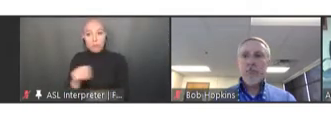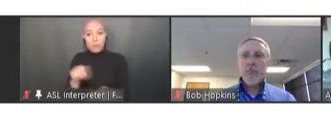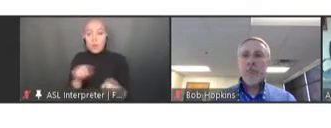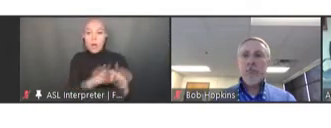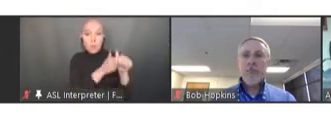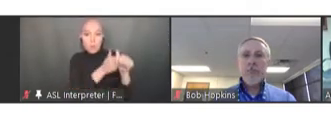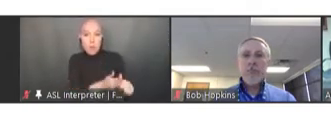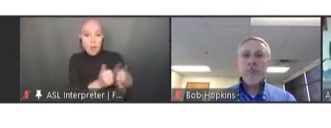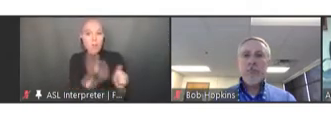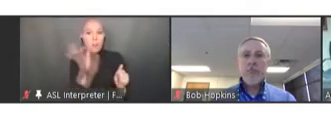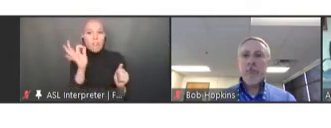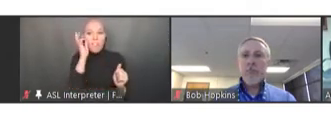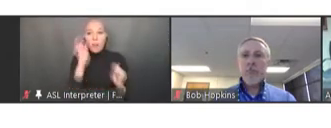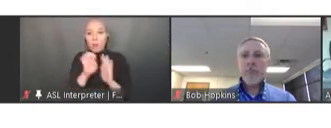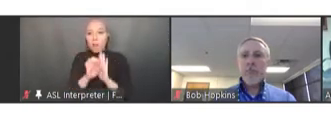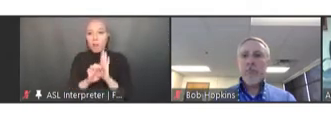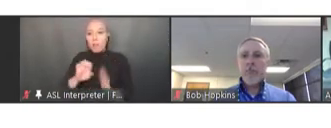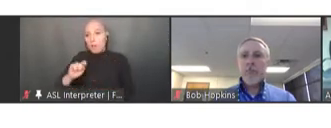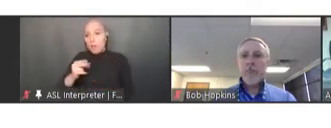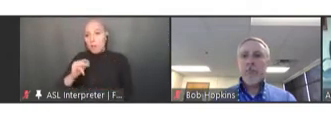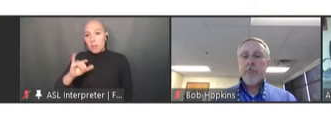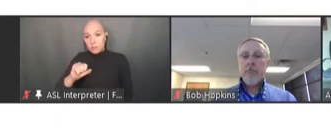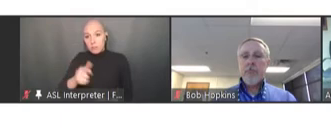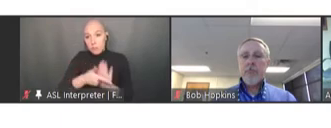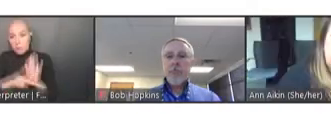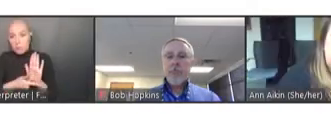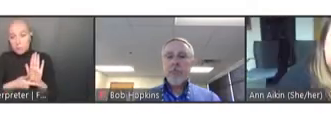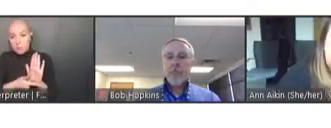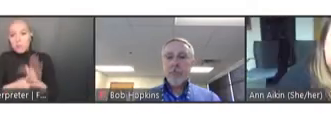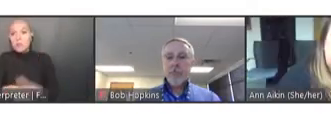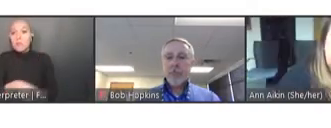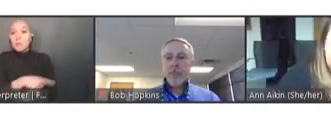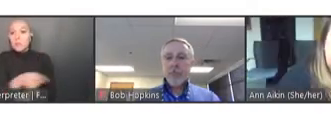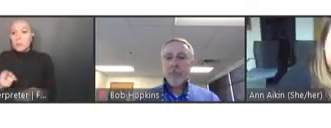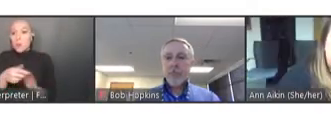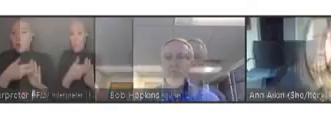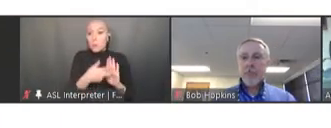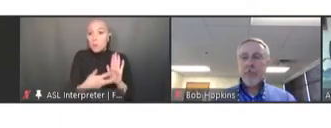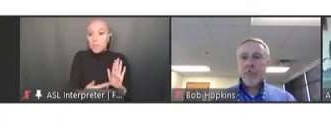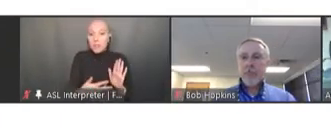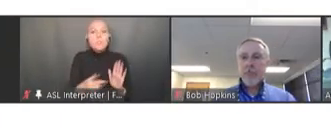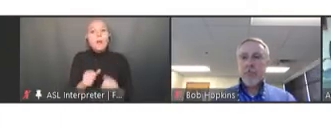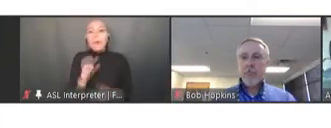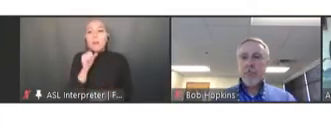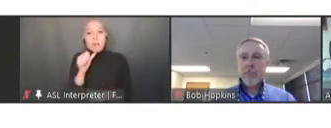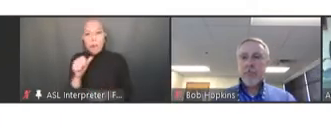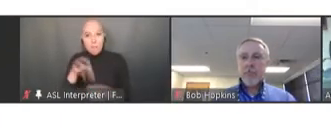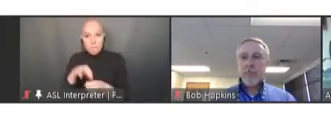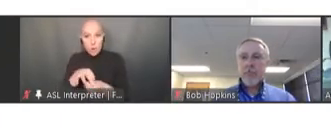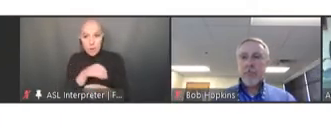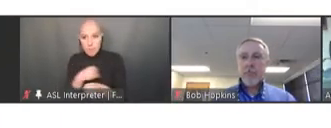The leyes and representatives are non-voting members of the advisory committee and are not subject to the same FACA rules as the voting members.